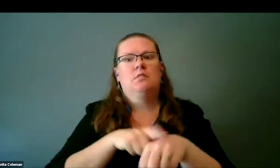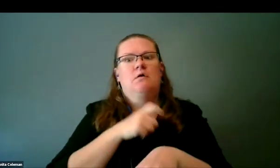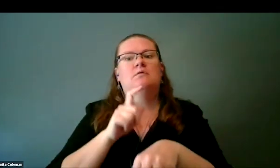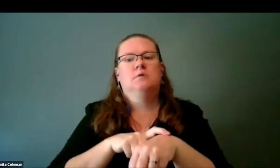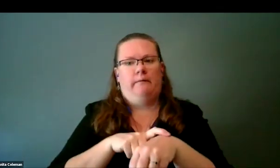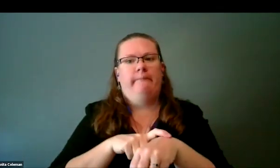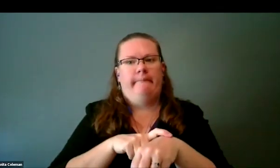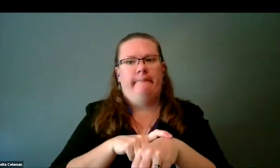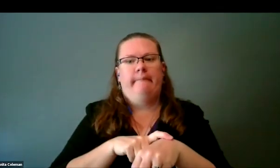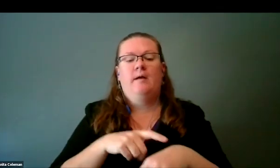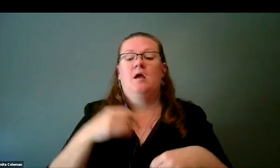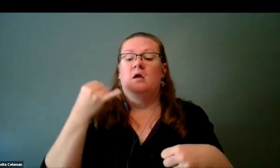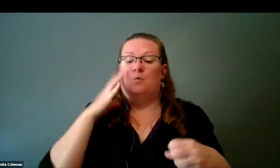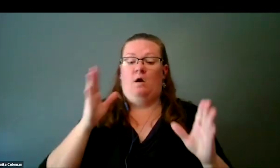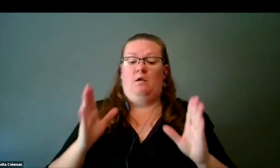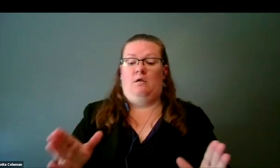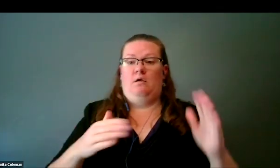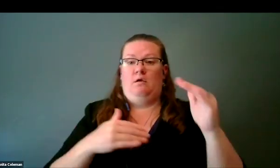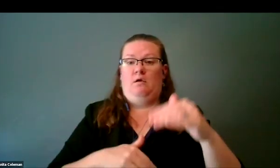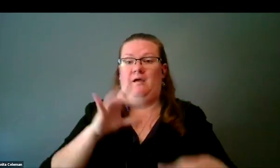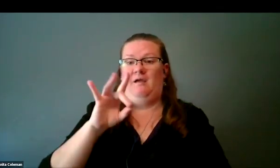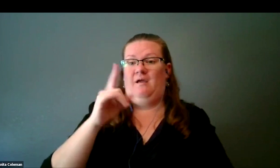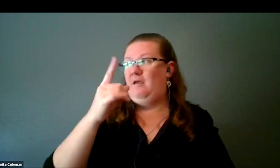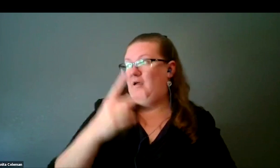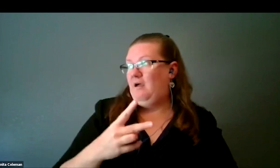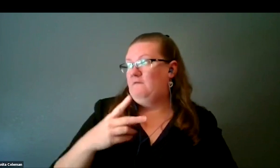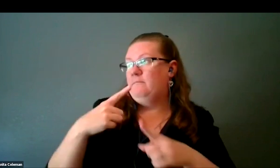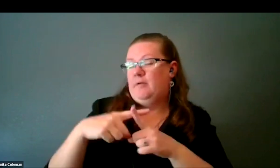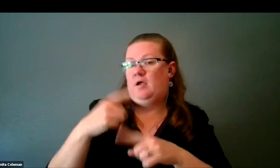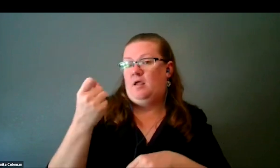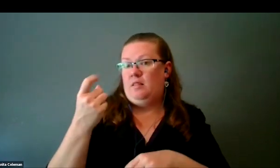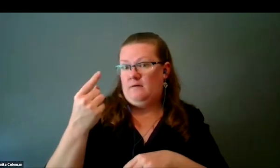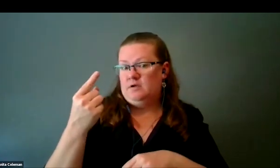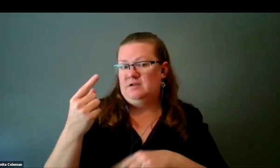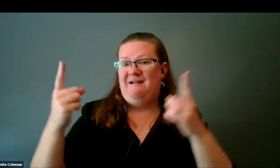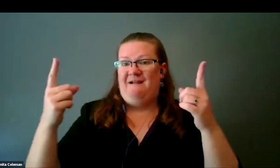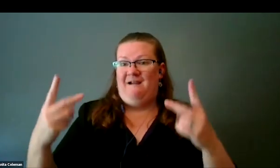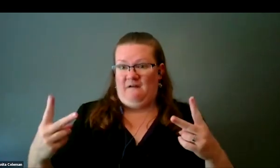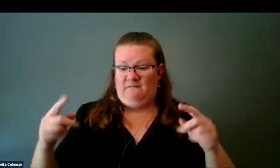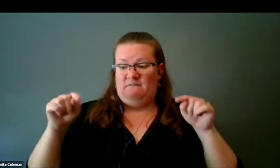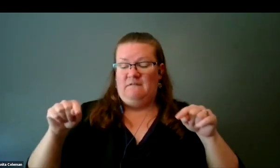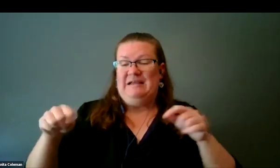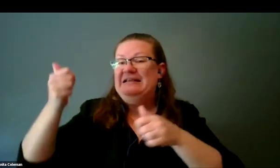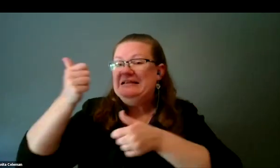at least 8.5 by 11, we have to split them in half, and each half takes 15 hours.